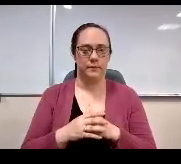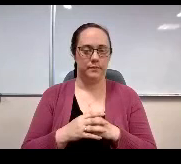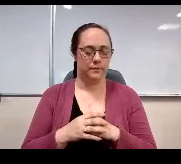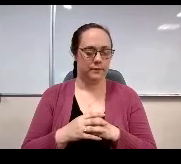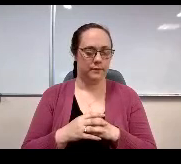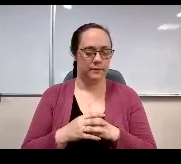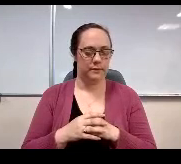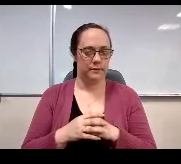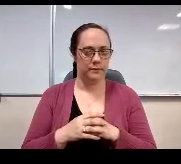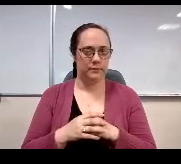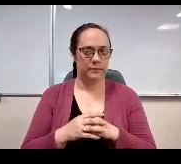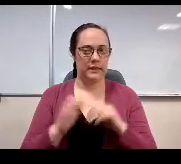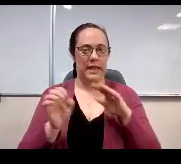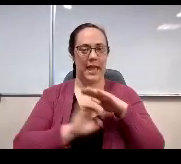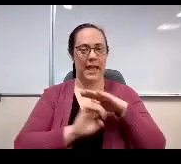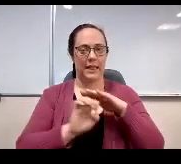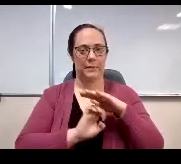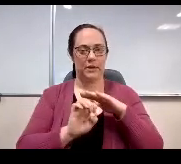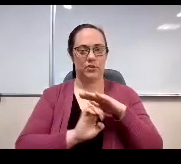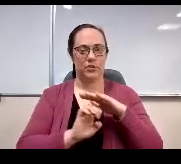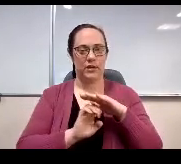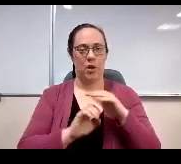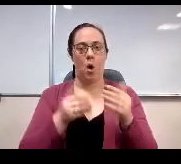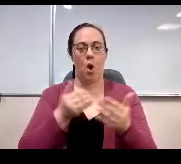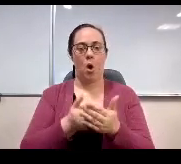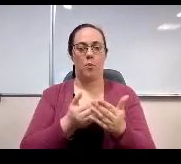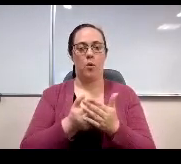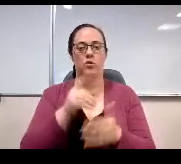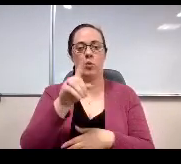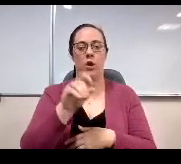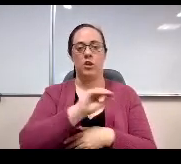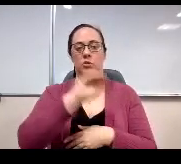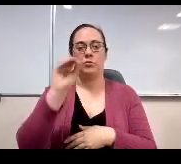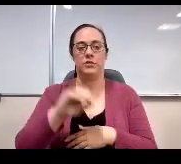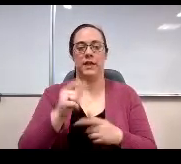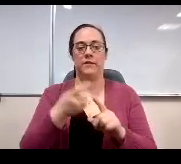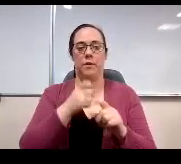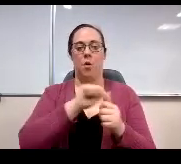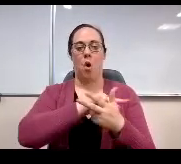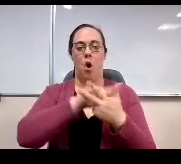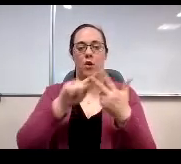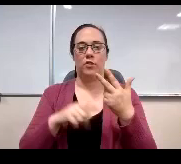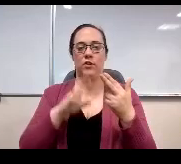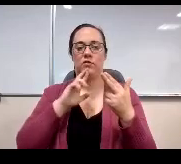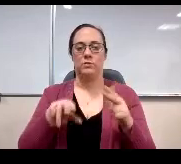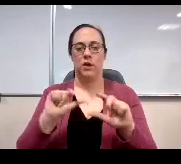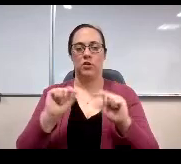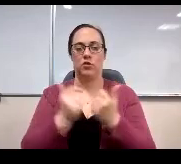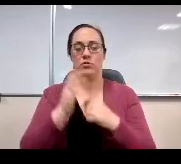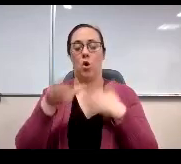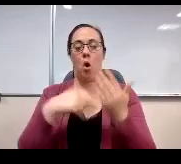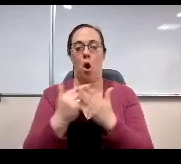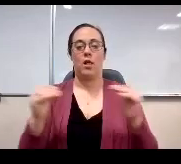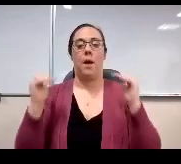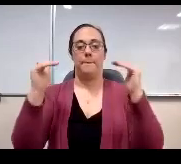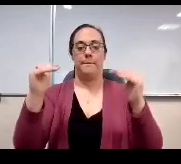At the elementary level there is near total agreement among all three respondent groups, and all three are above. The district. Average is next late, please.